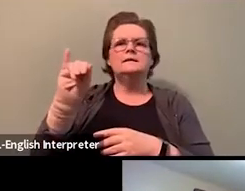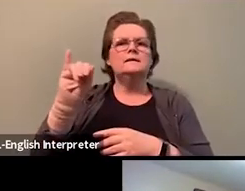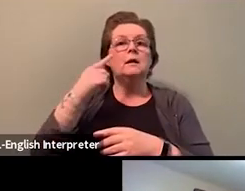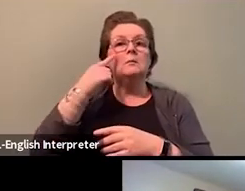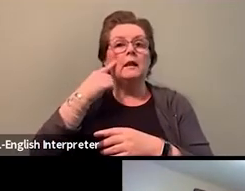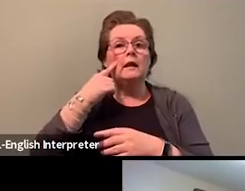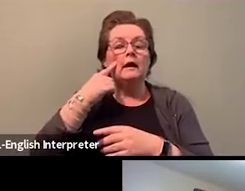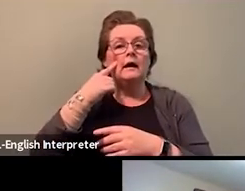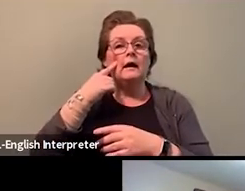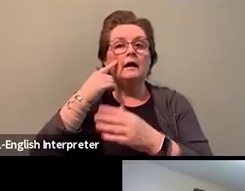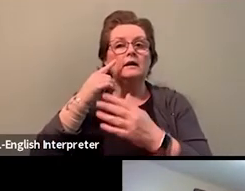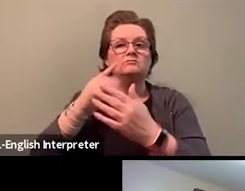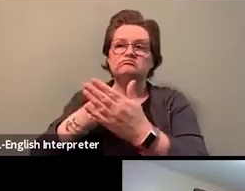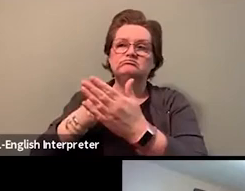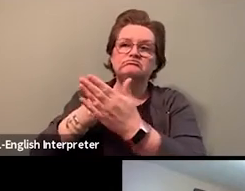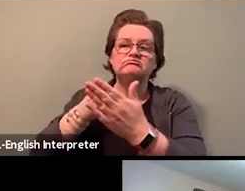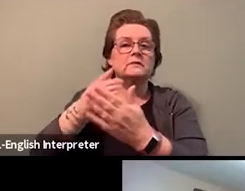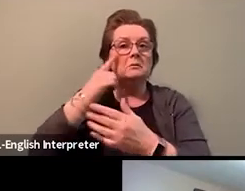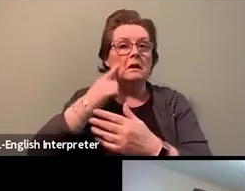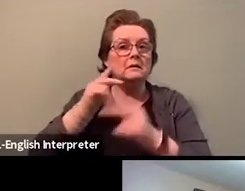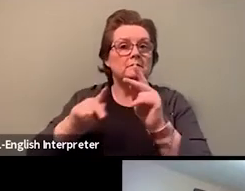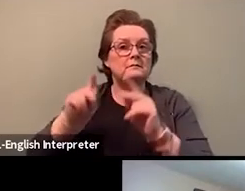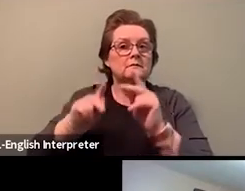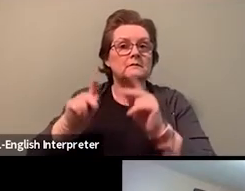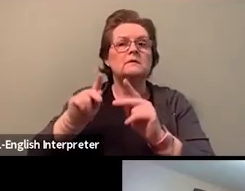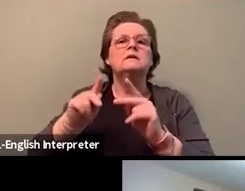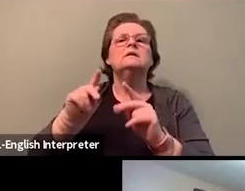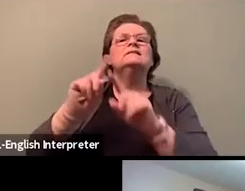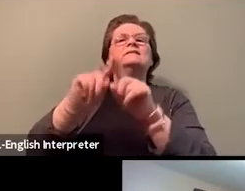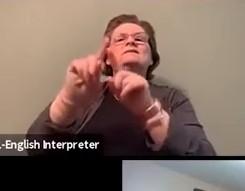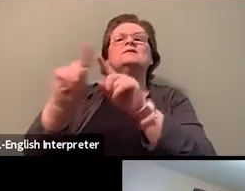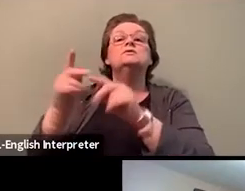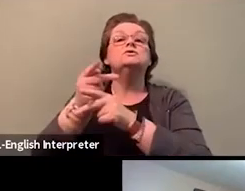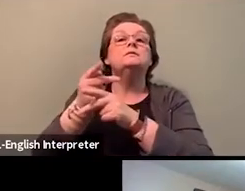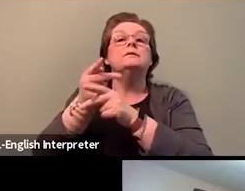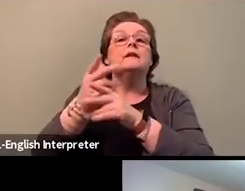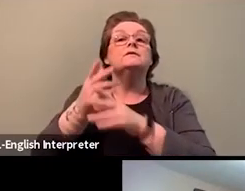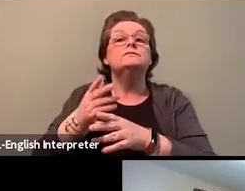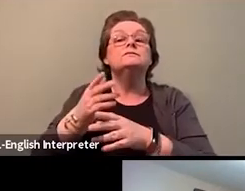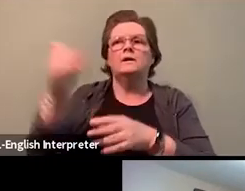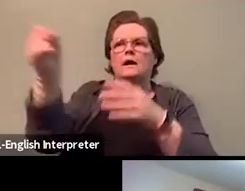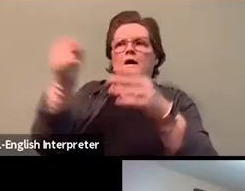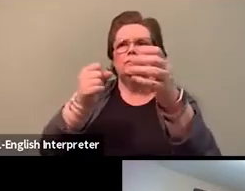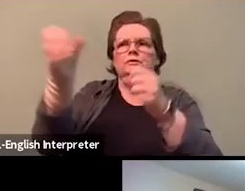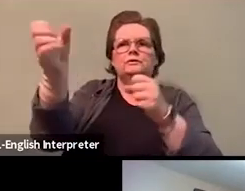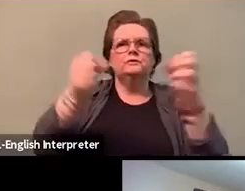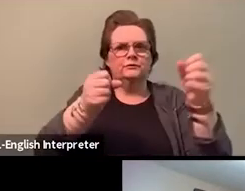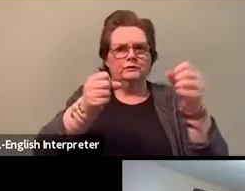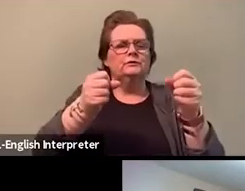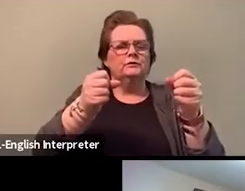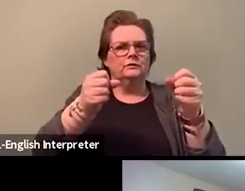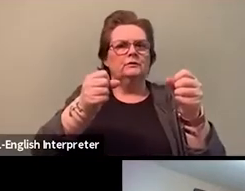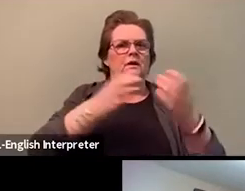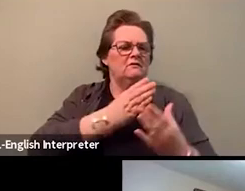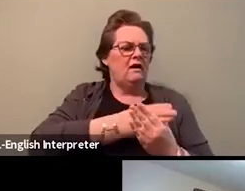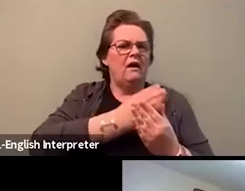for consultations, ad so their role is to review files that involve black children and families.